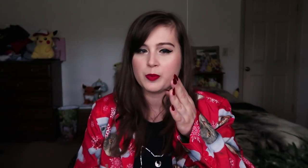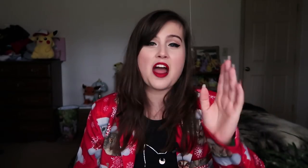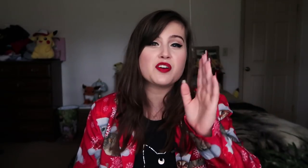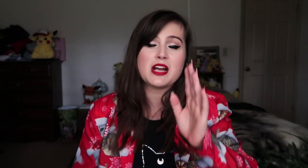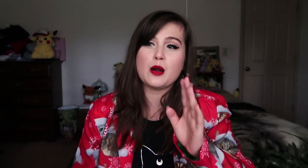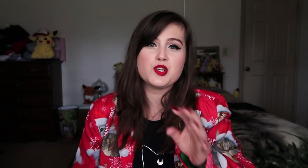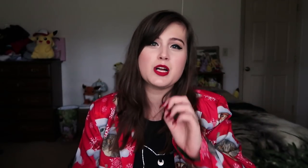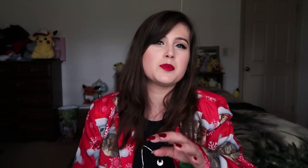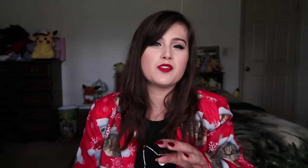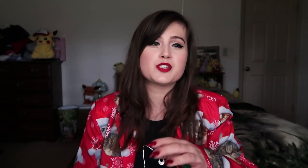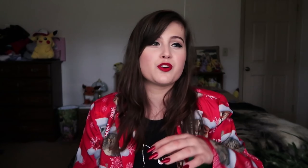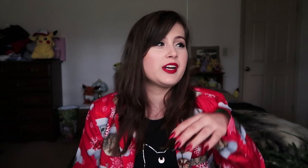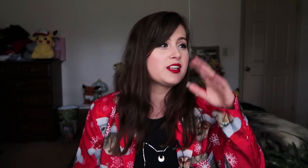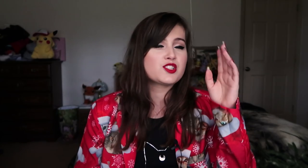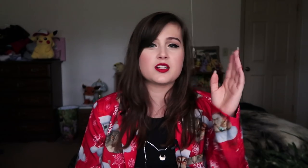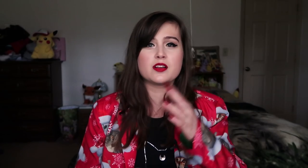Every time she comes on the screen, it's just...